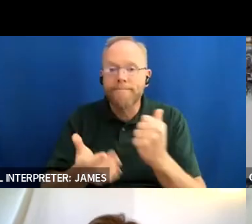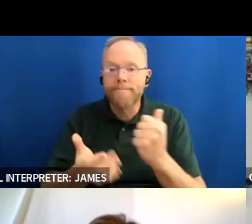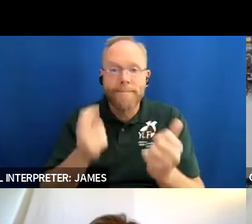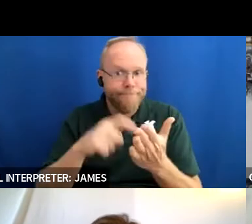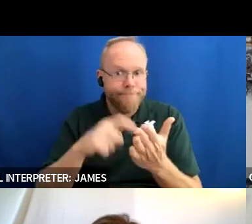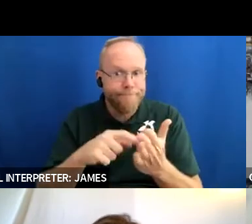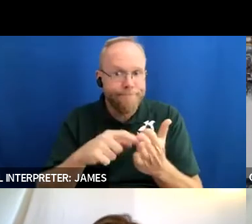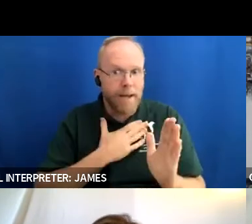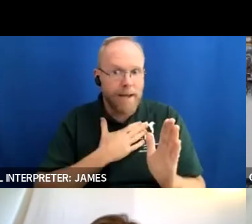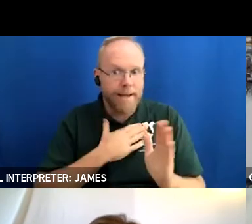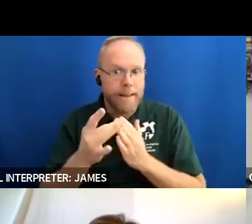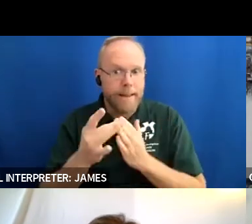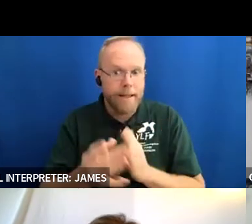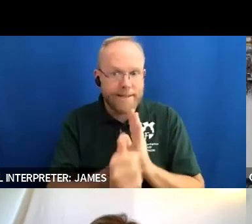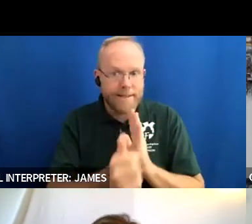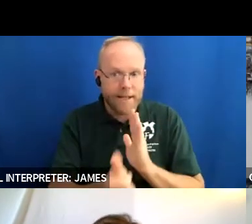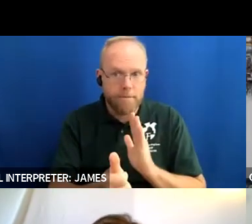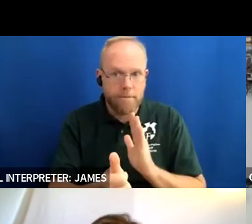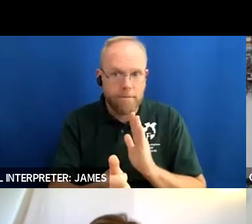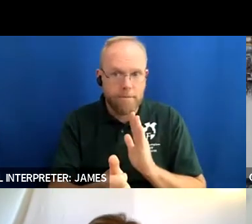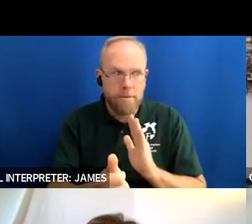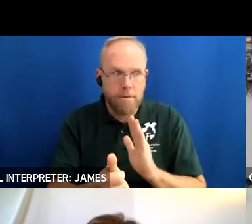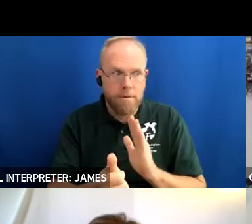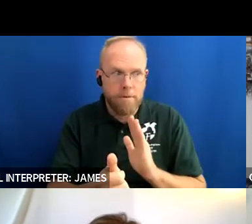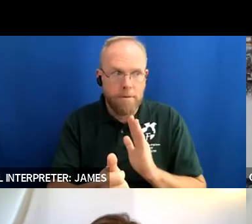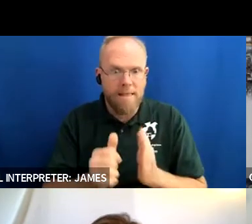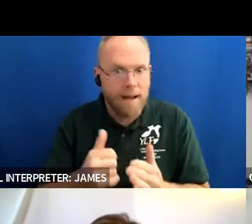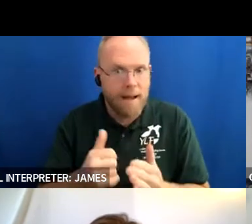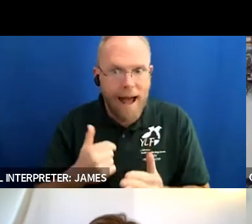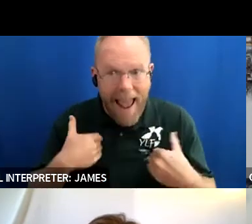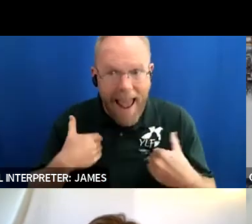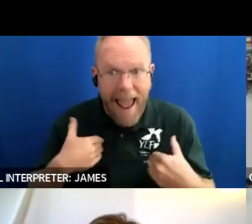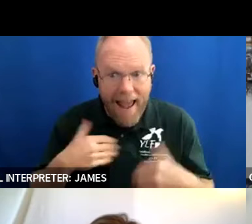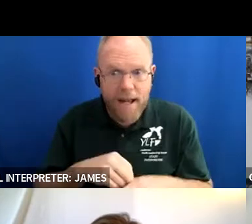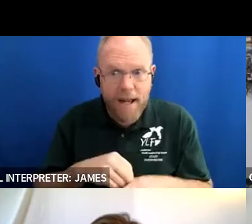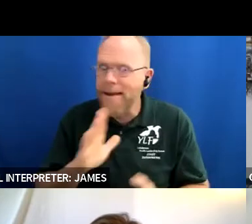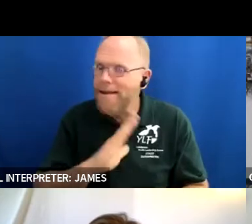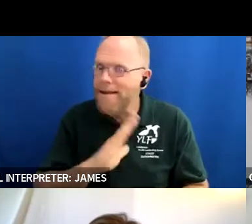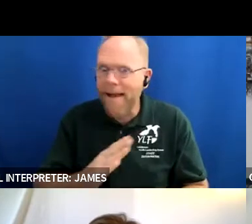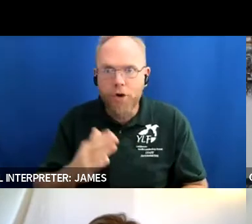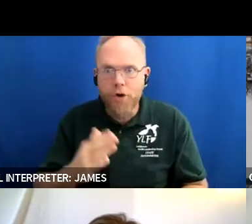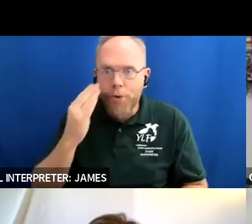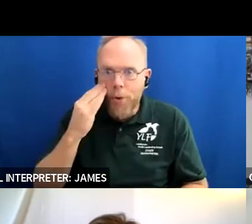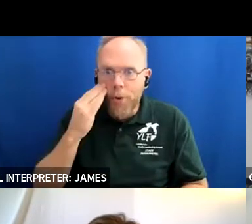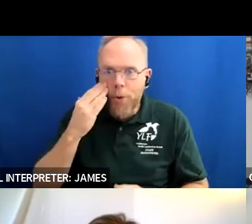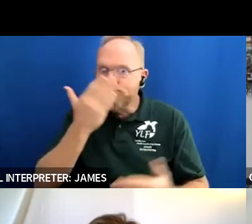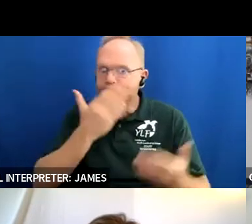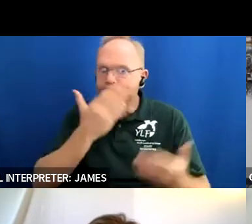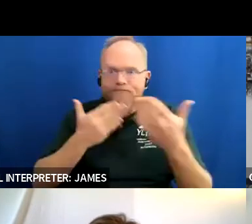i have that i didn't know i had and kind of has stemmed me from going from one thing to the next